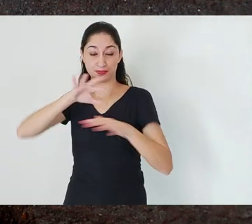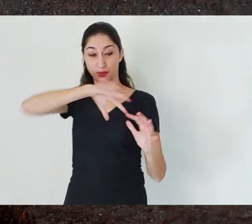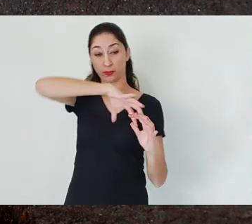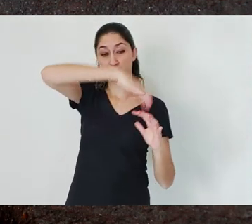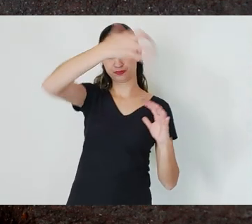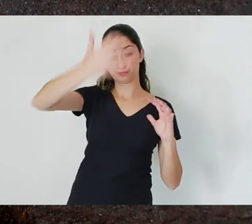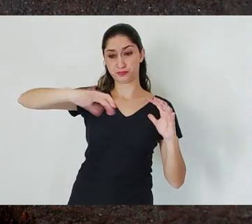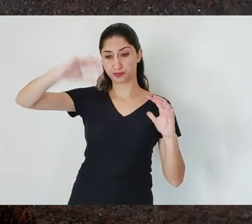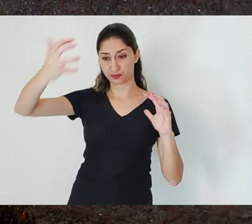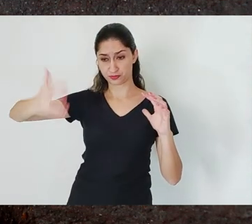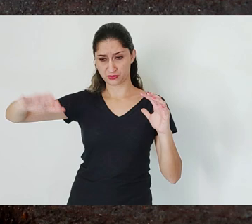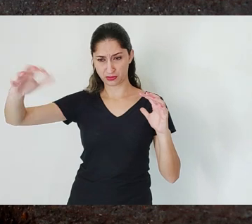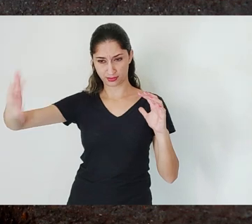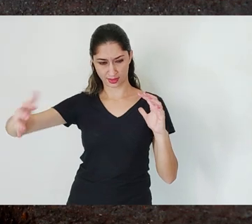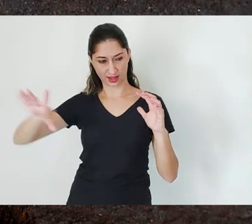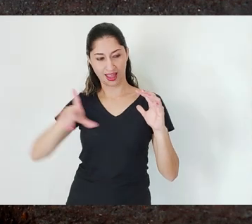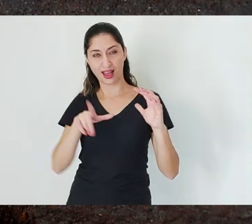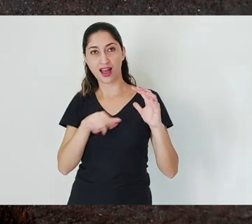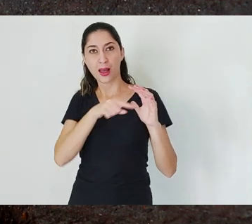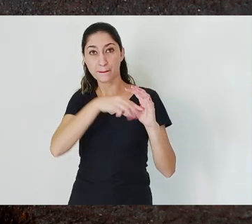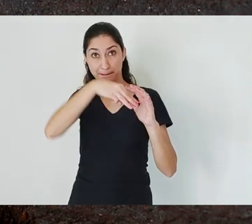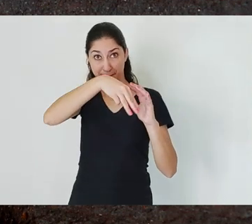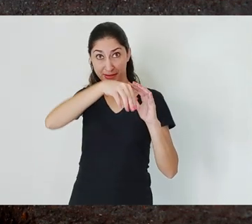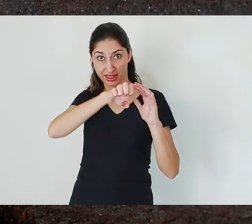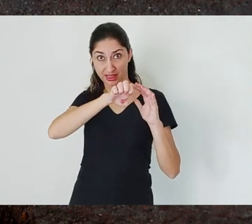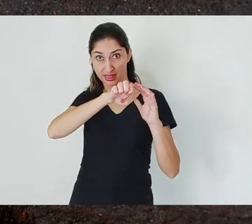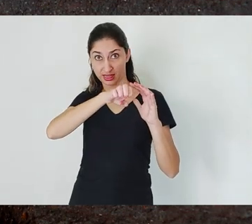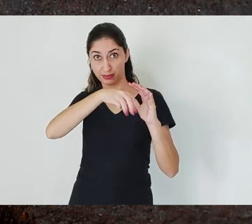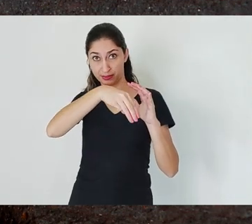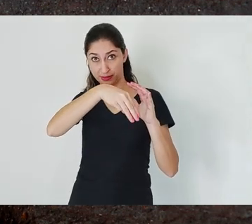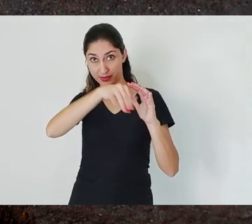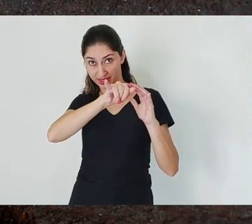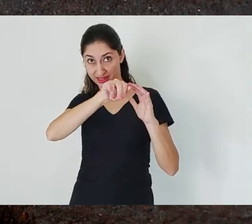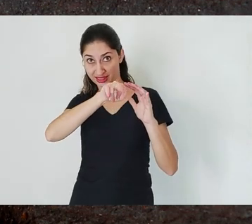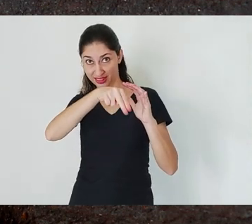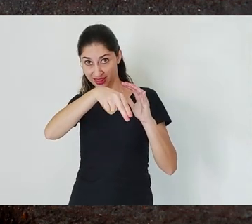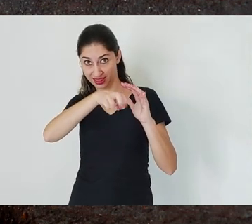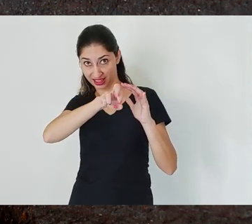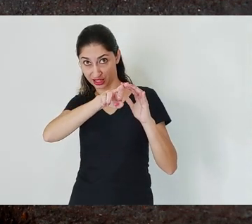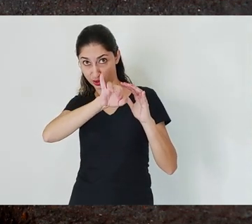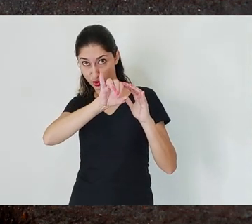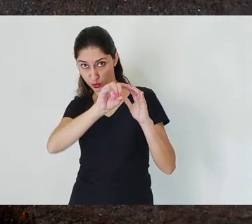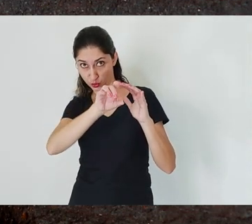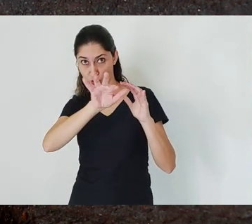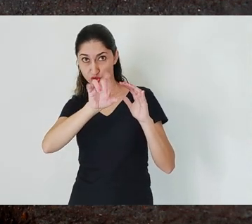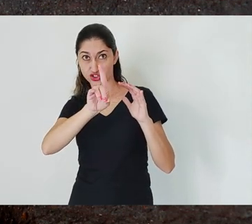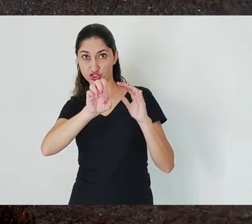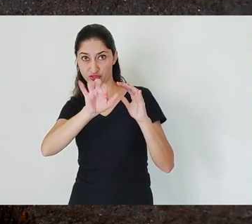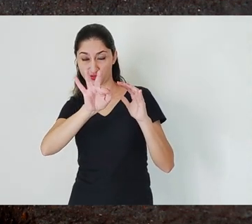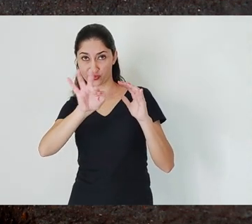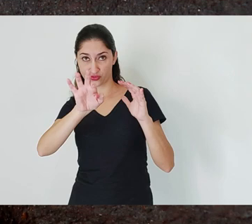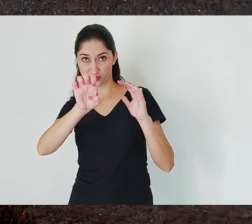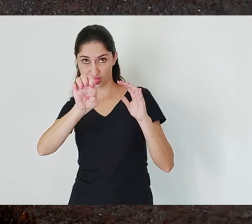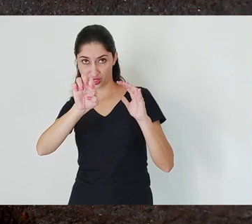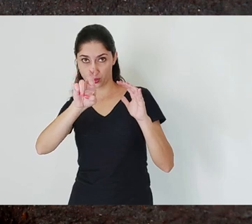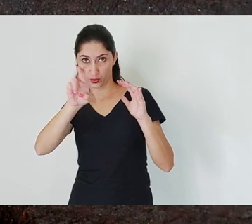grouwndwater develop water springs which in turn will flow into small streams of water that will merge and